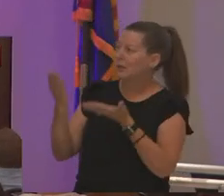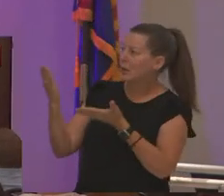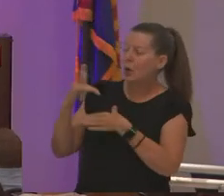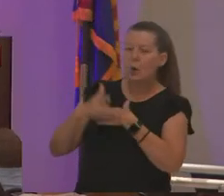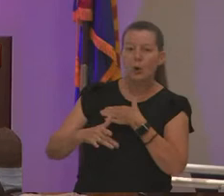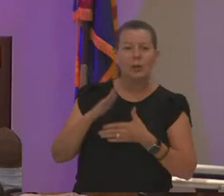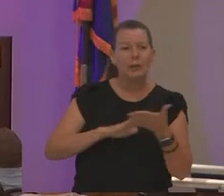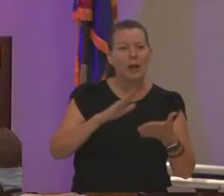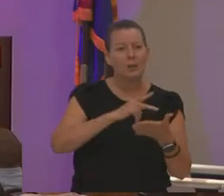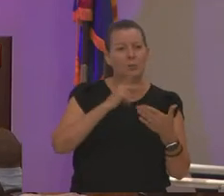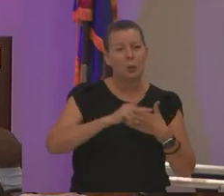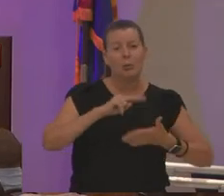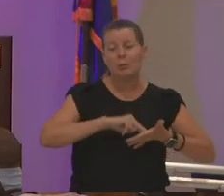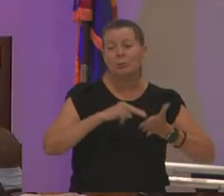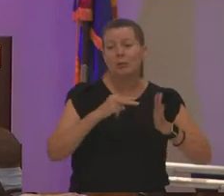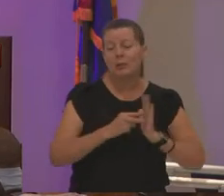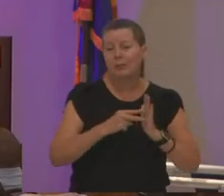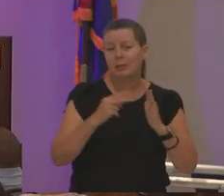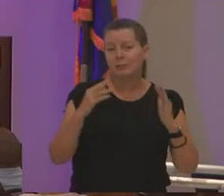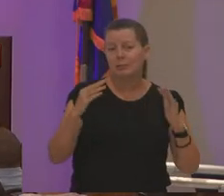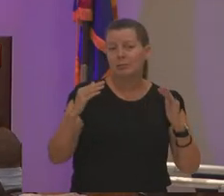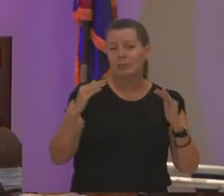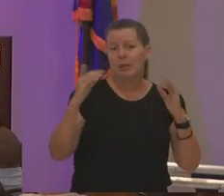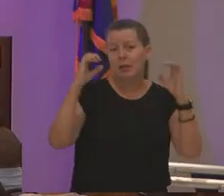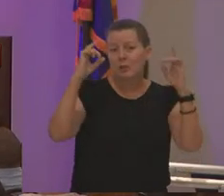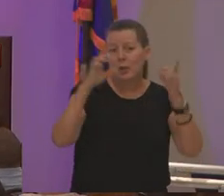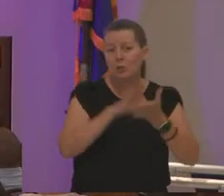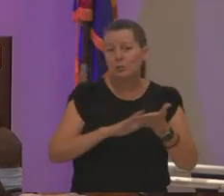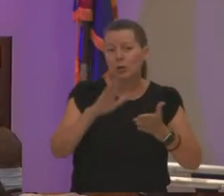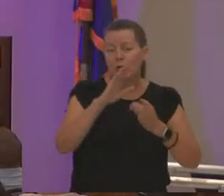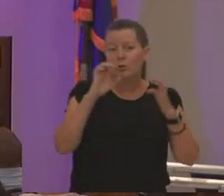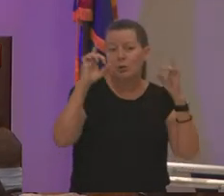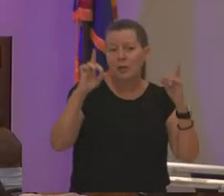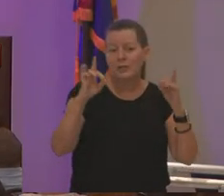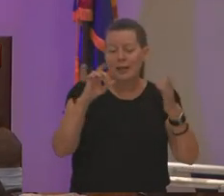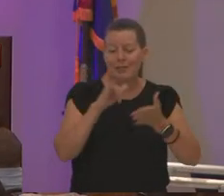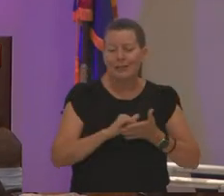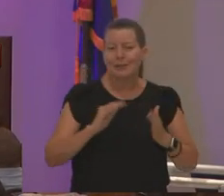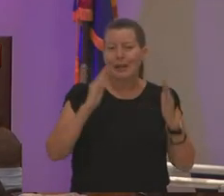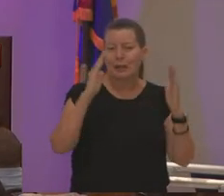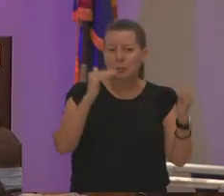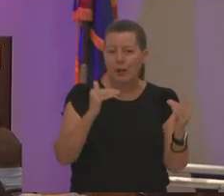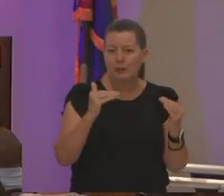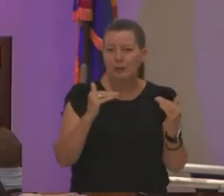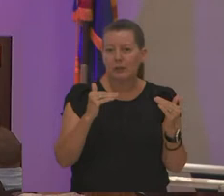where higher education is something that is now expected as it is in our white families